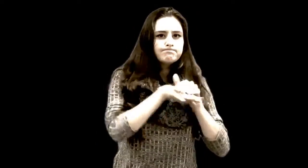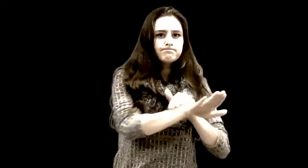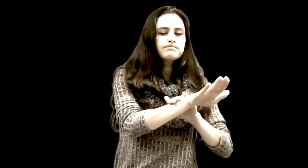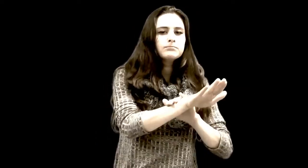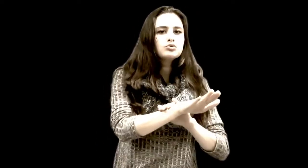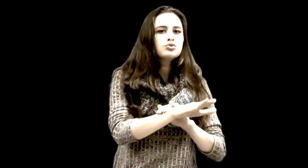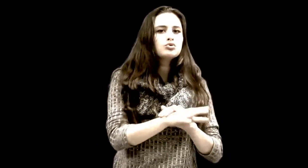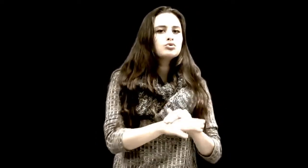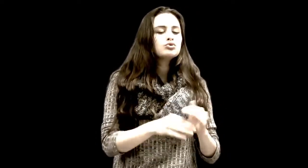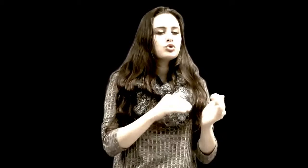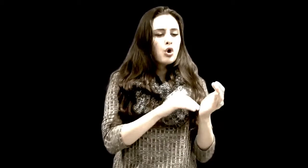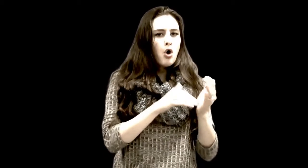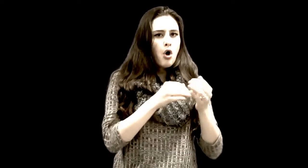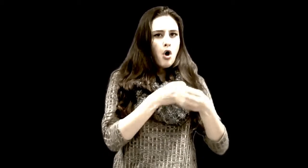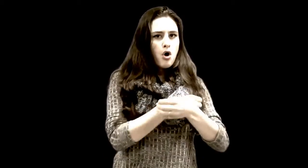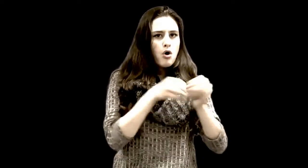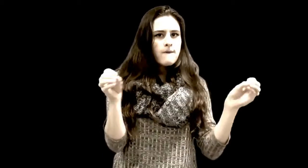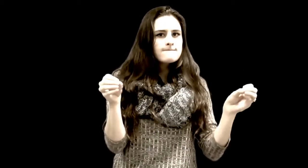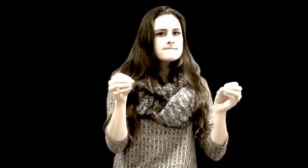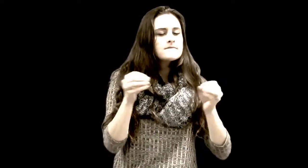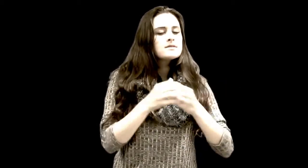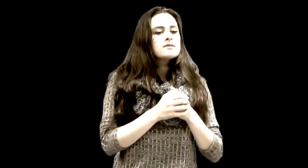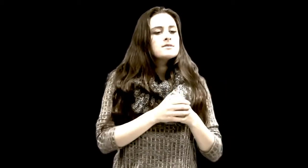So he goes into the doctor’s office